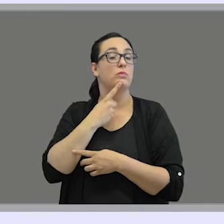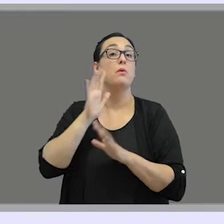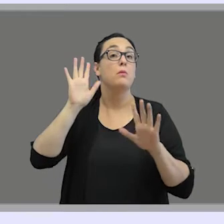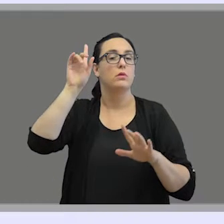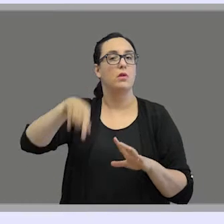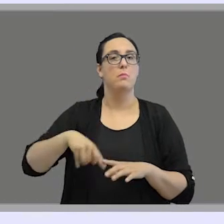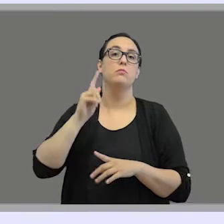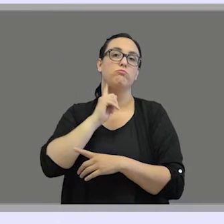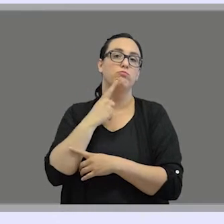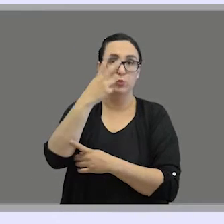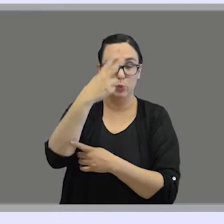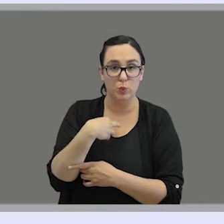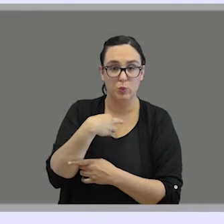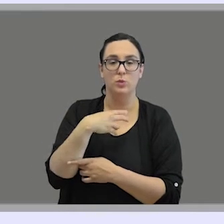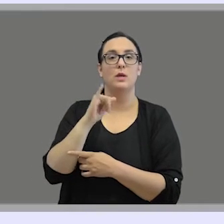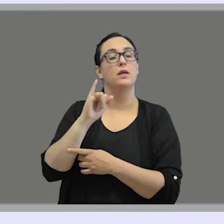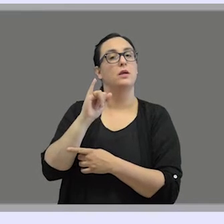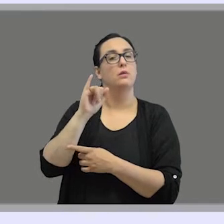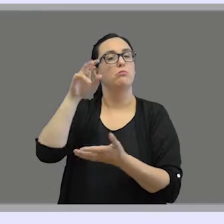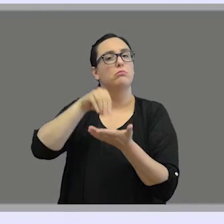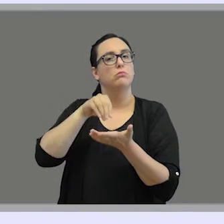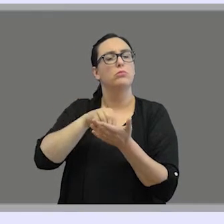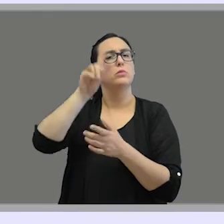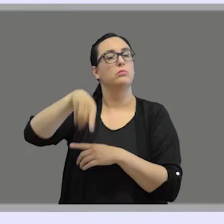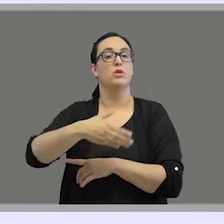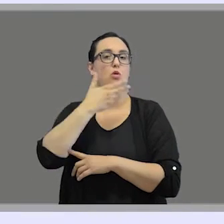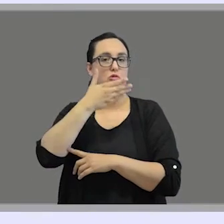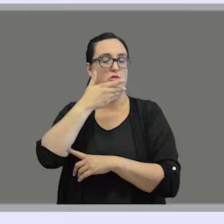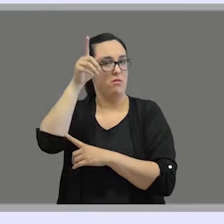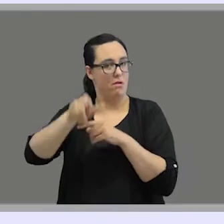but also deaf-blind people and, sometimes, hearing people,